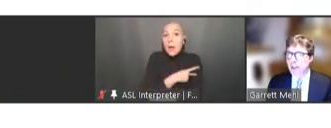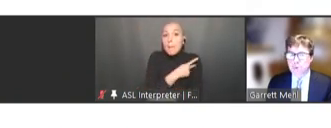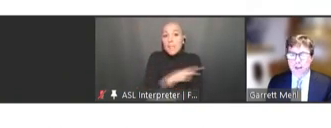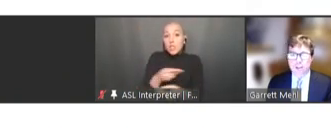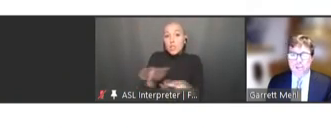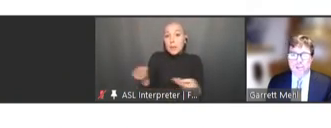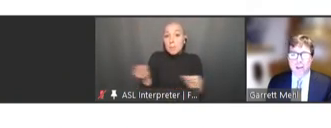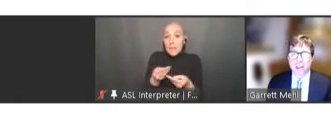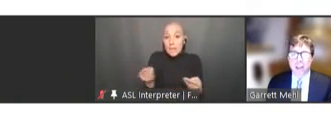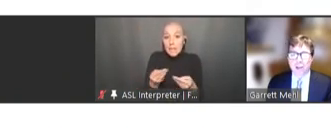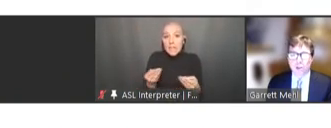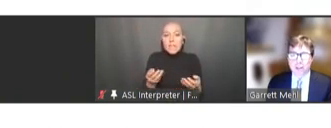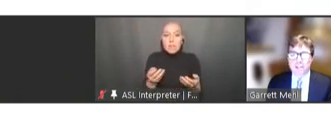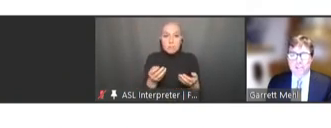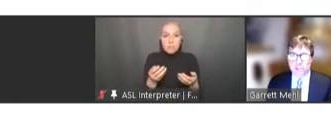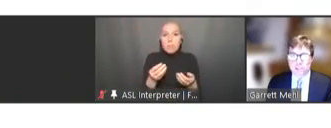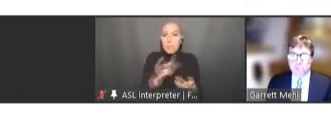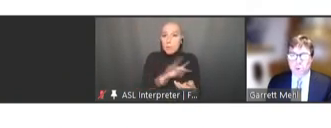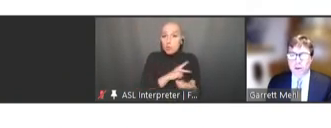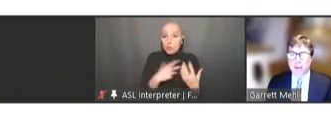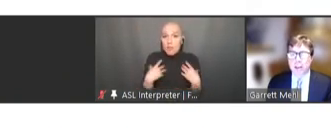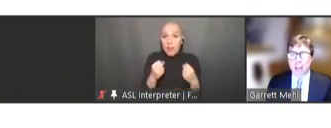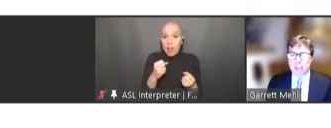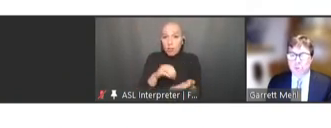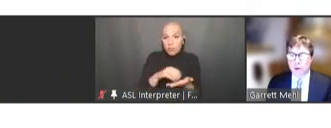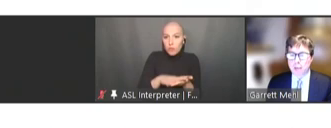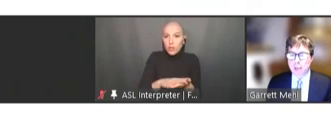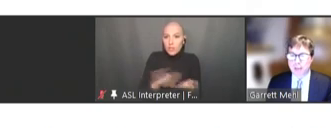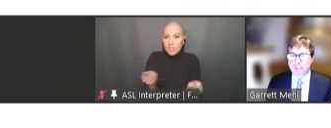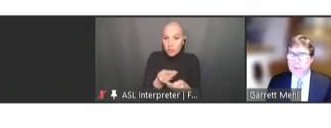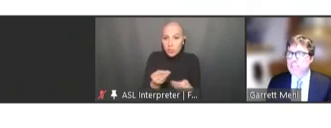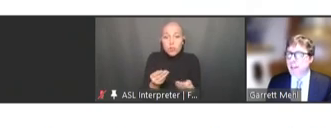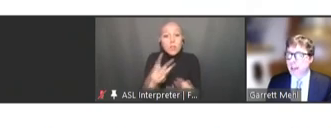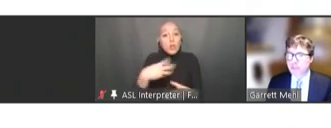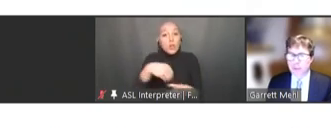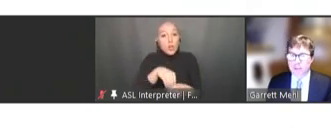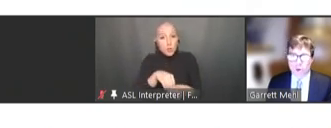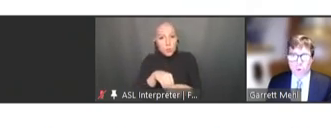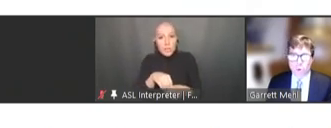records, including decision-support and programmed and adverse-event reporting.